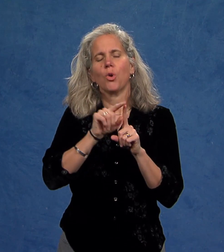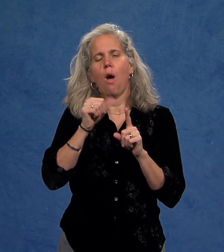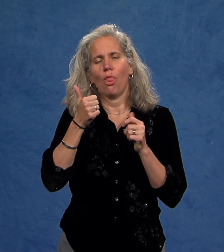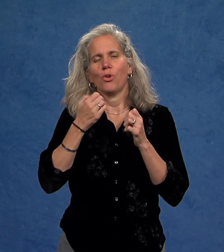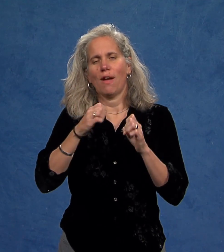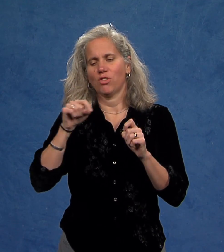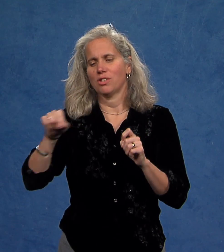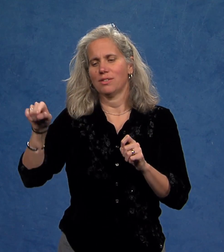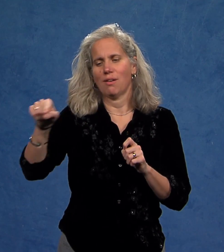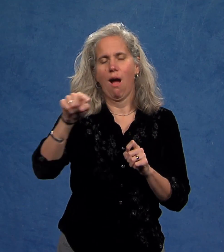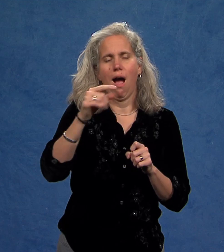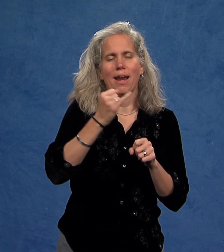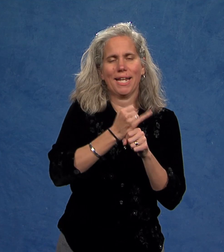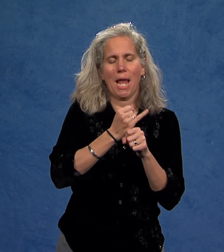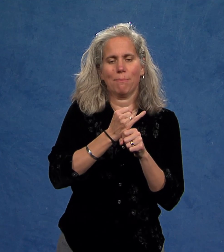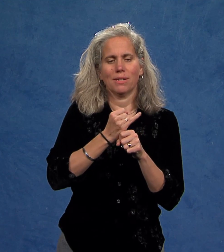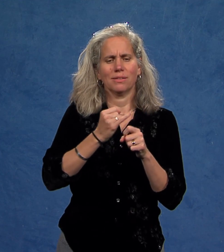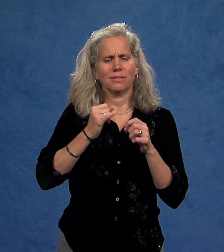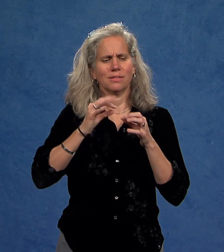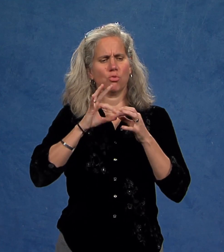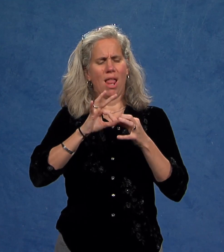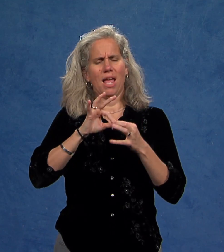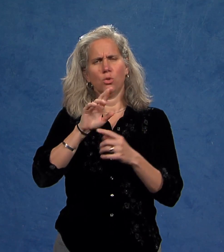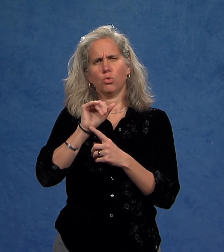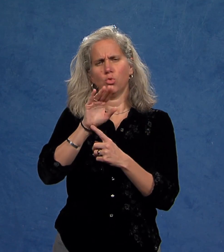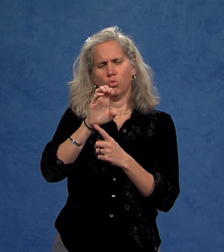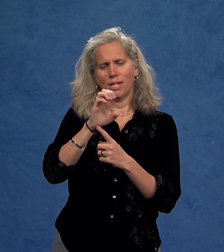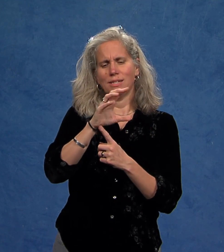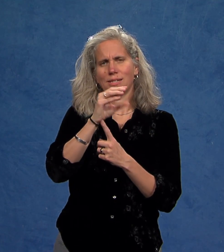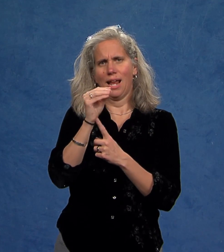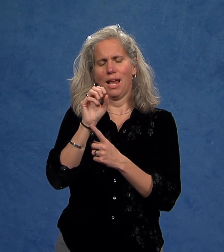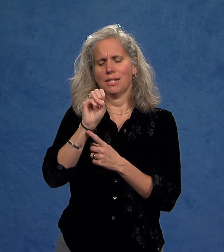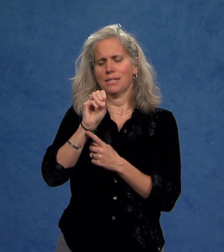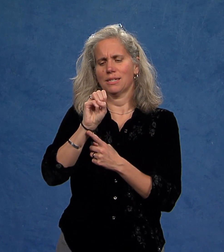across campus to address the issues of race